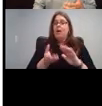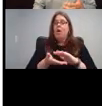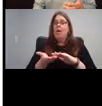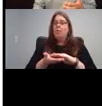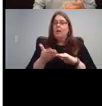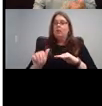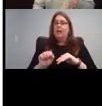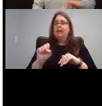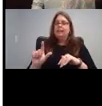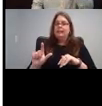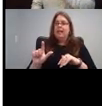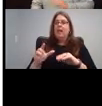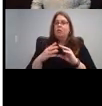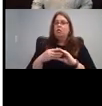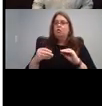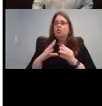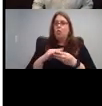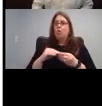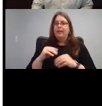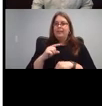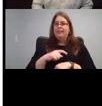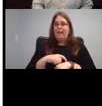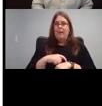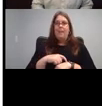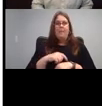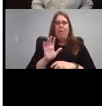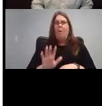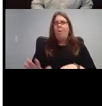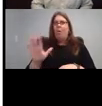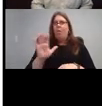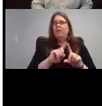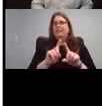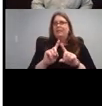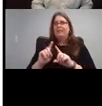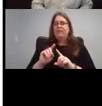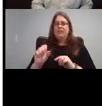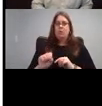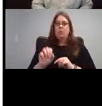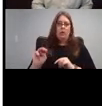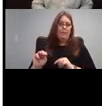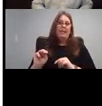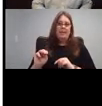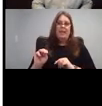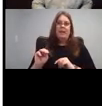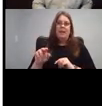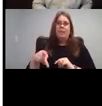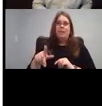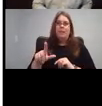storytime all over different social media platforms. If you're a social media savvy, check it out, upper hashtag